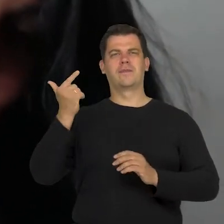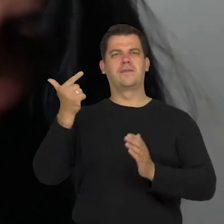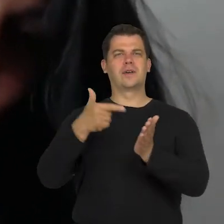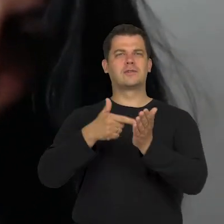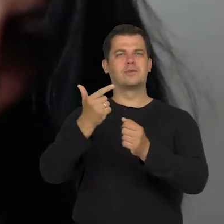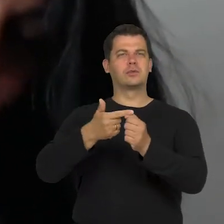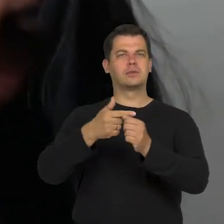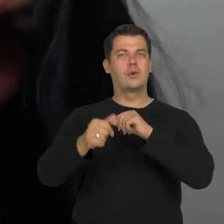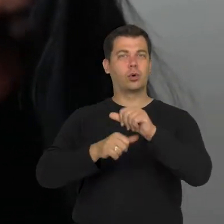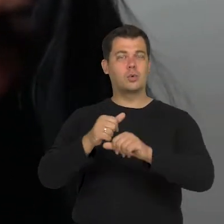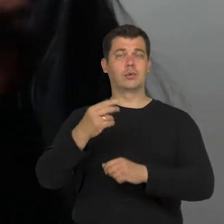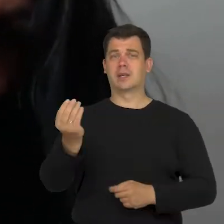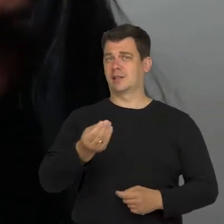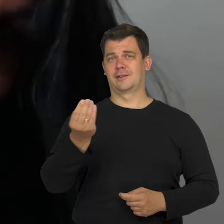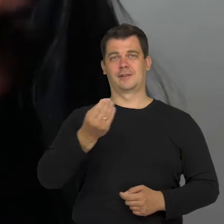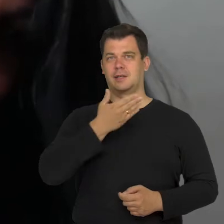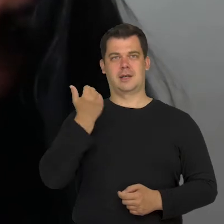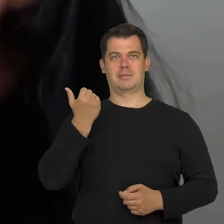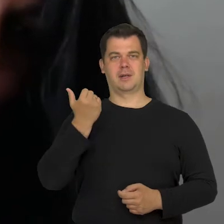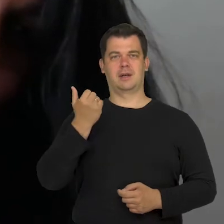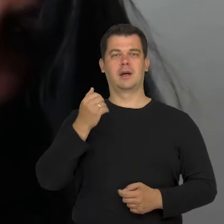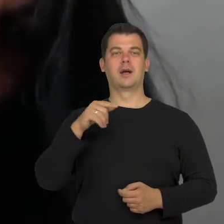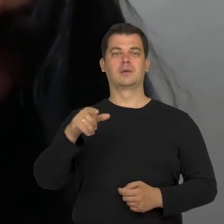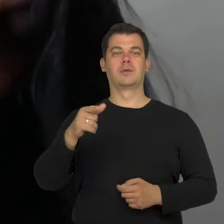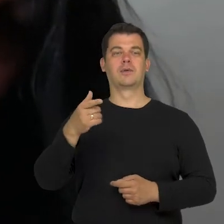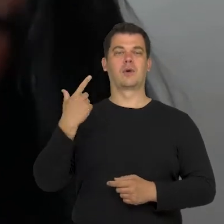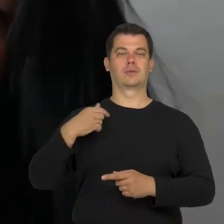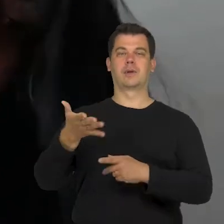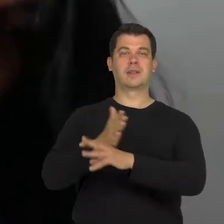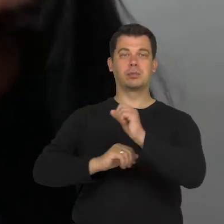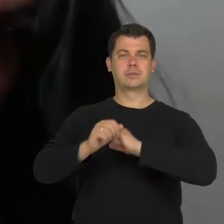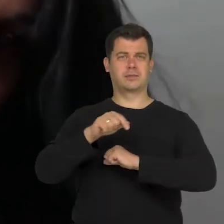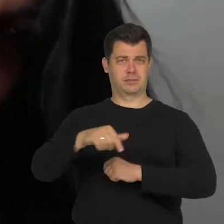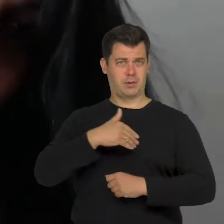we don't see a lot of representation for people with disabilities not only in Poland